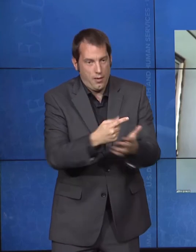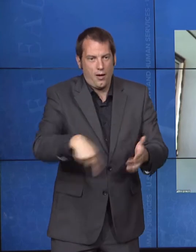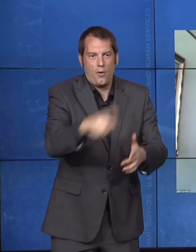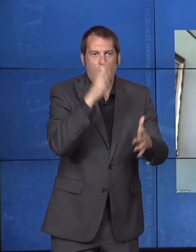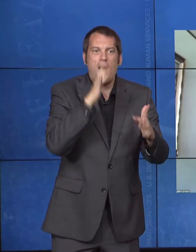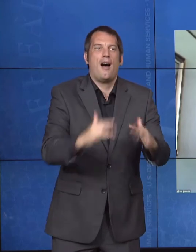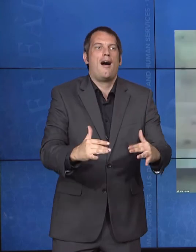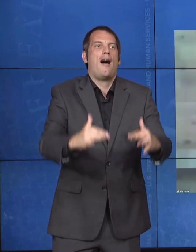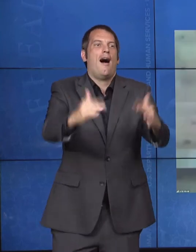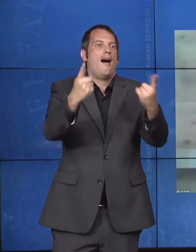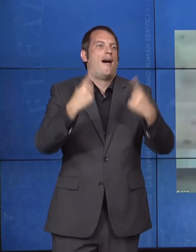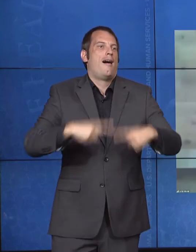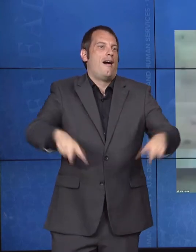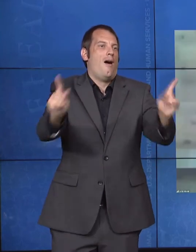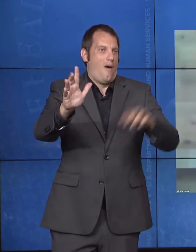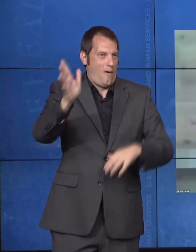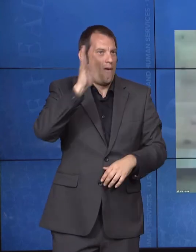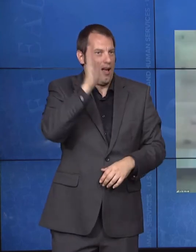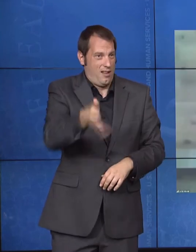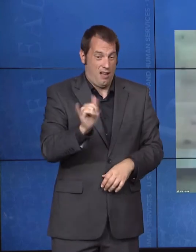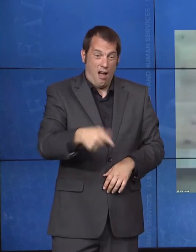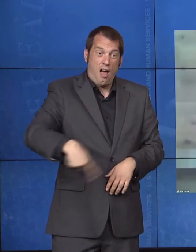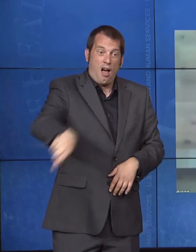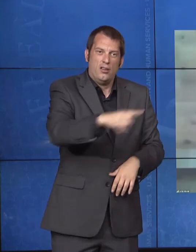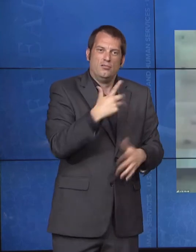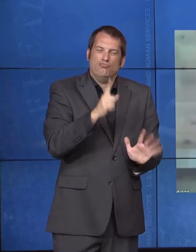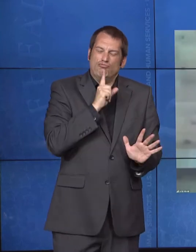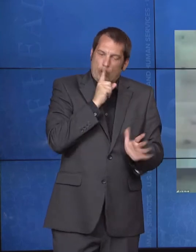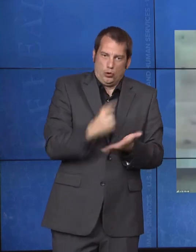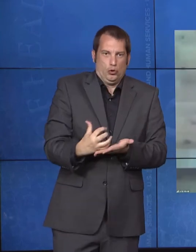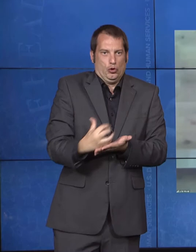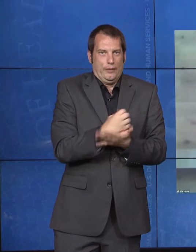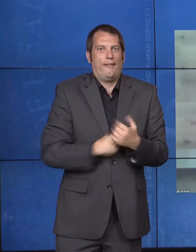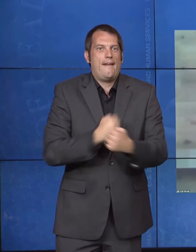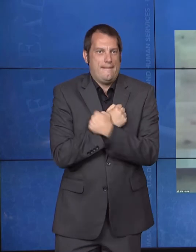Julie Hocker: Absolutely. And you know, the one thing that we talked about is how